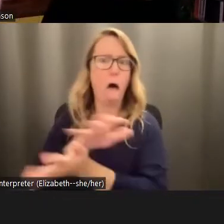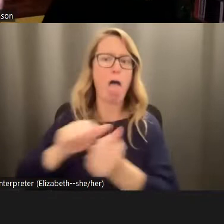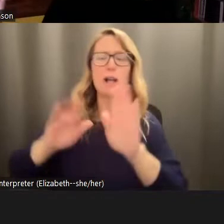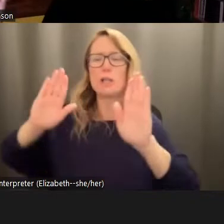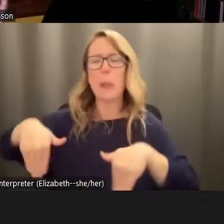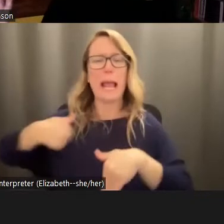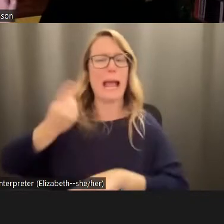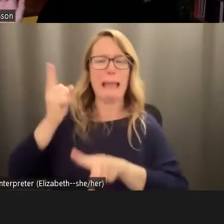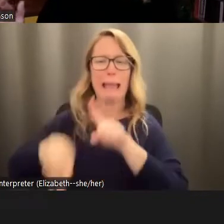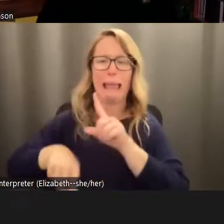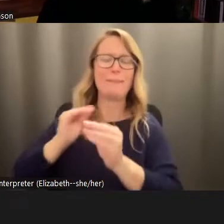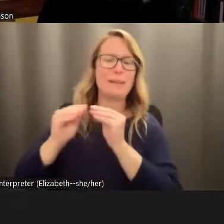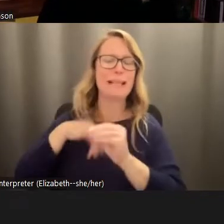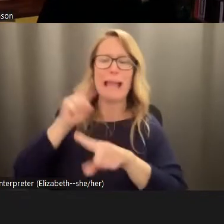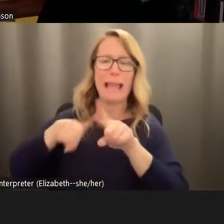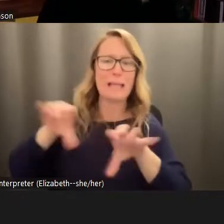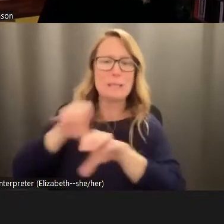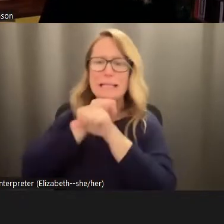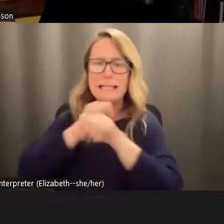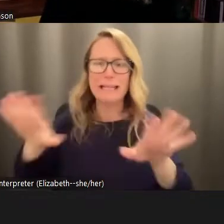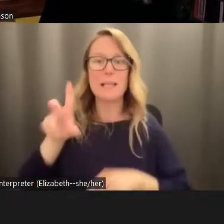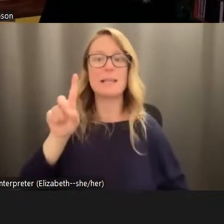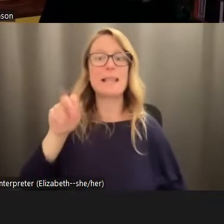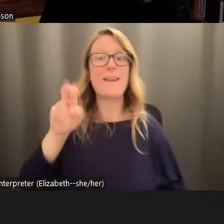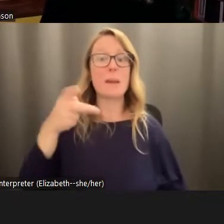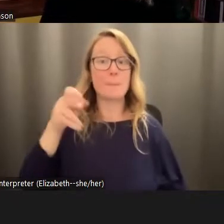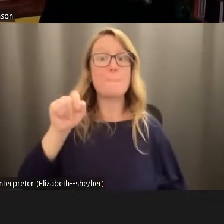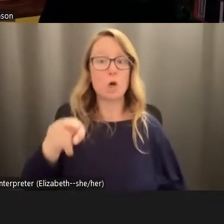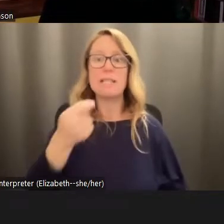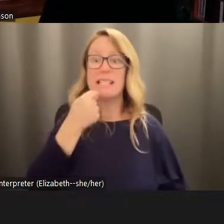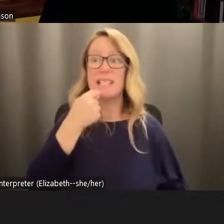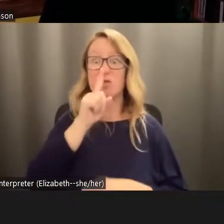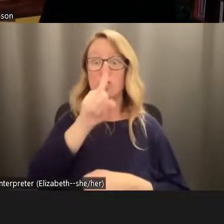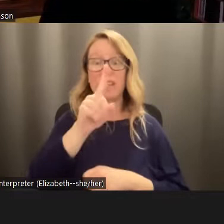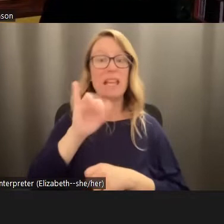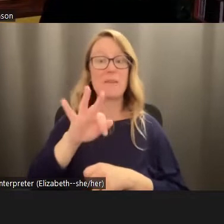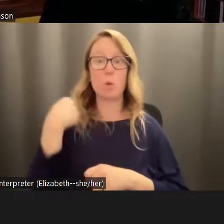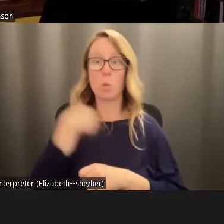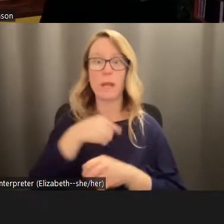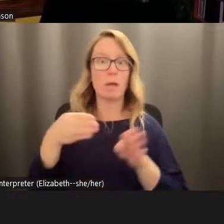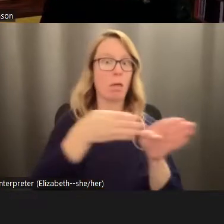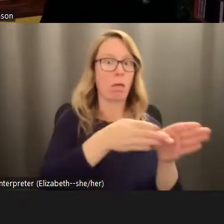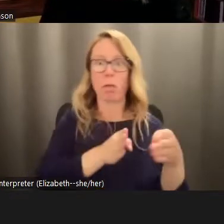do anything. And Davenport says that paradoxically, moving towards either one of these places, provides a kind of